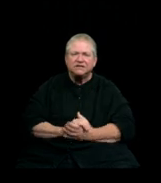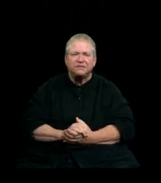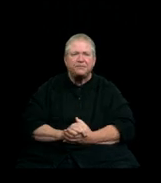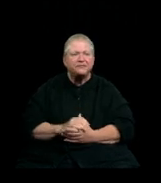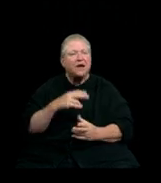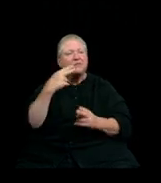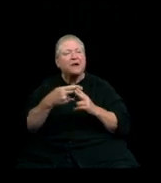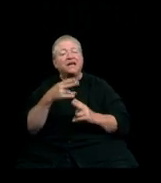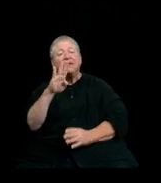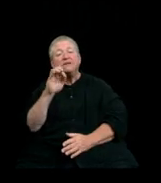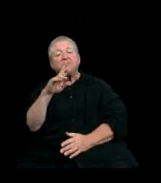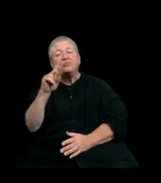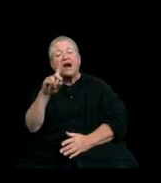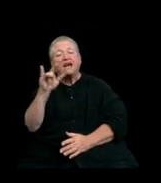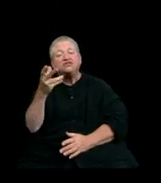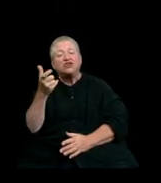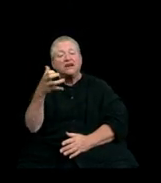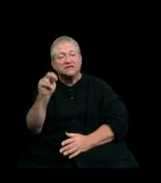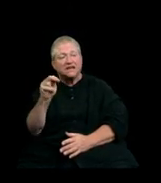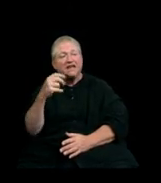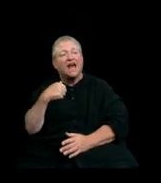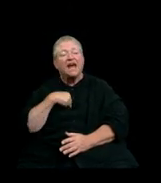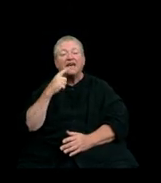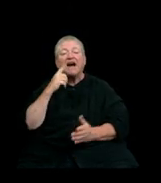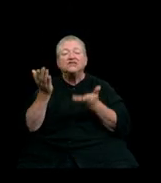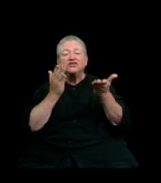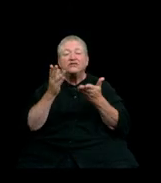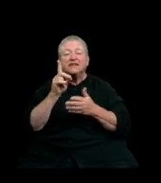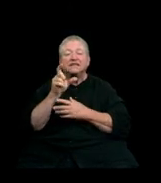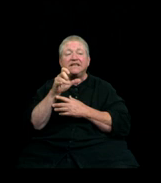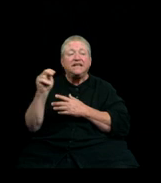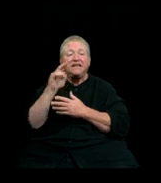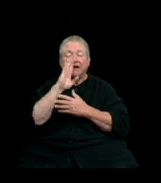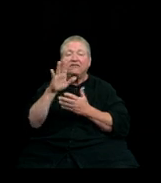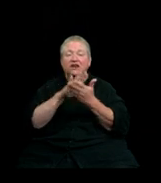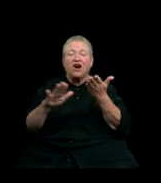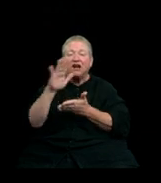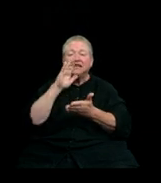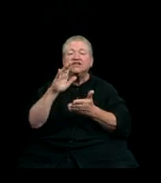My name is Brad Johnson and I have the great privilege of serving as the Dean of the College of Science and Engineering.